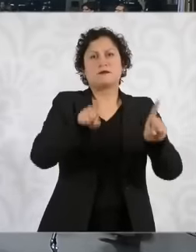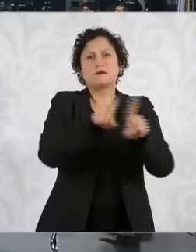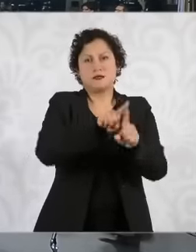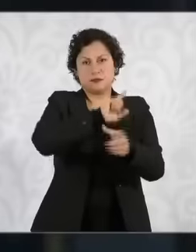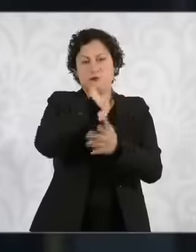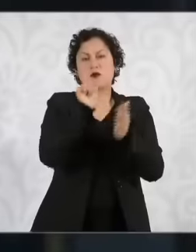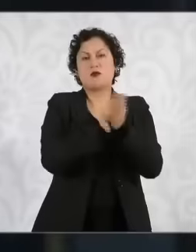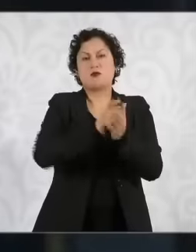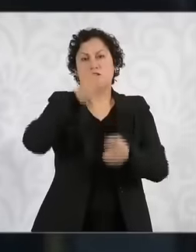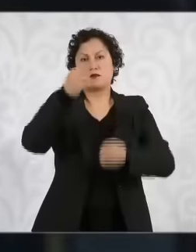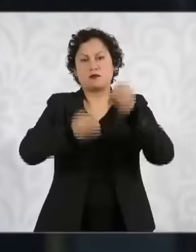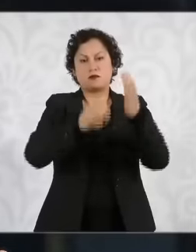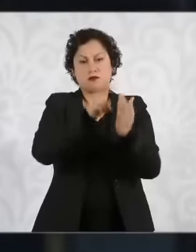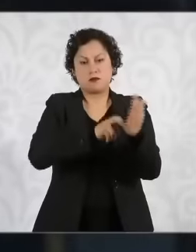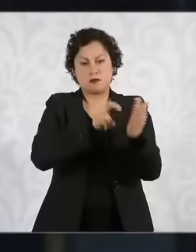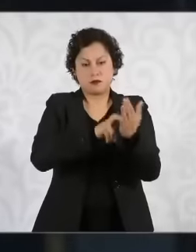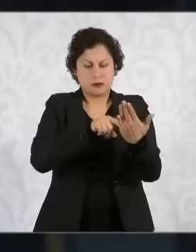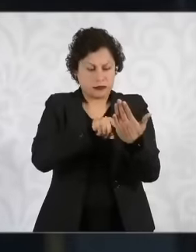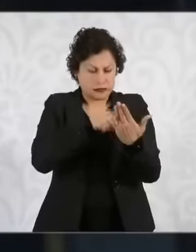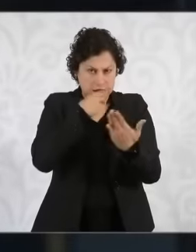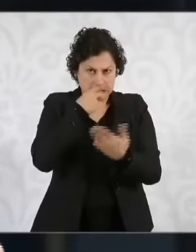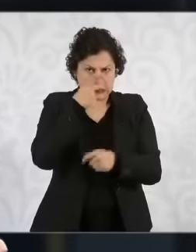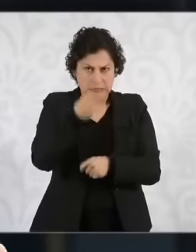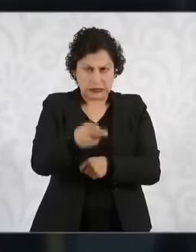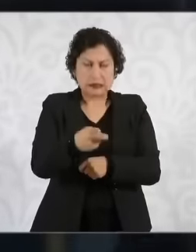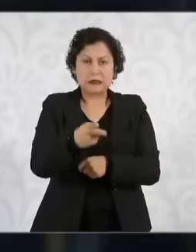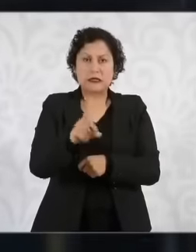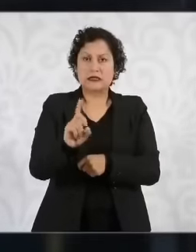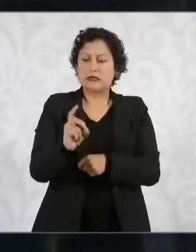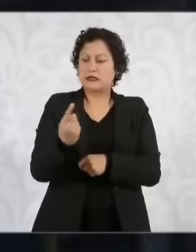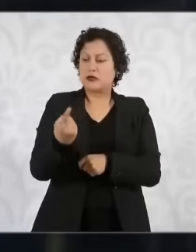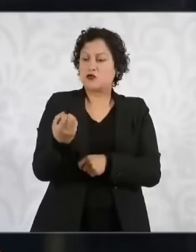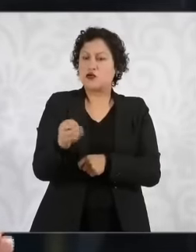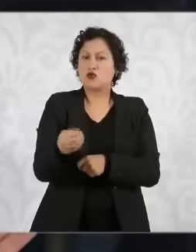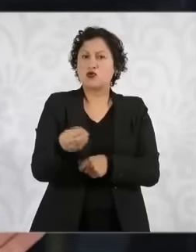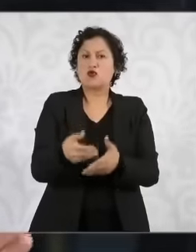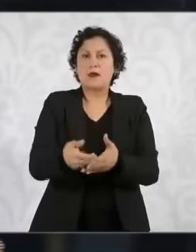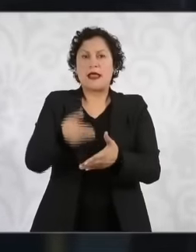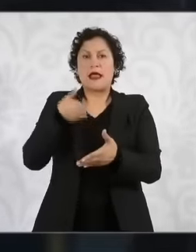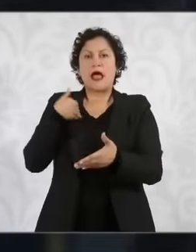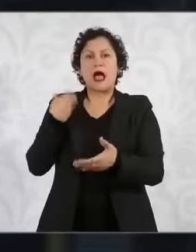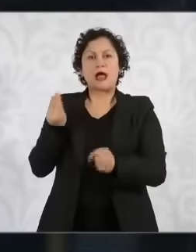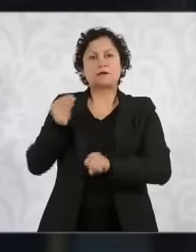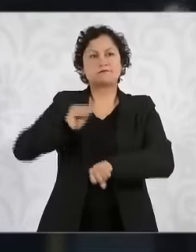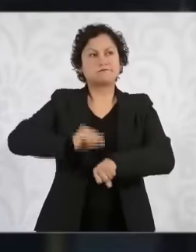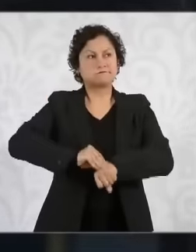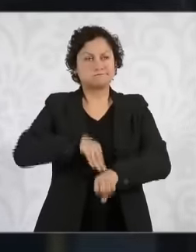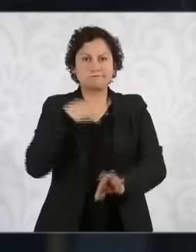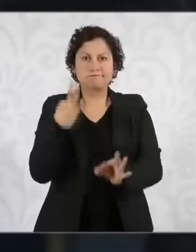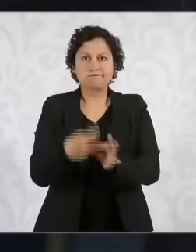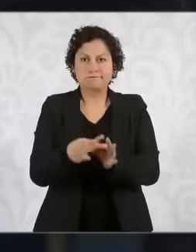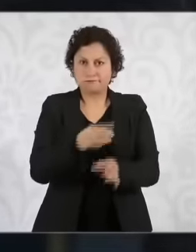to be installed, I understand that it is before October 31. So in this context there is already a